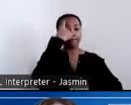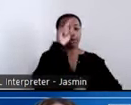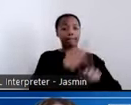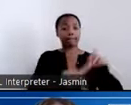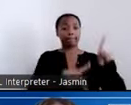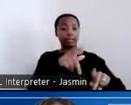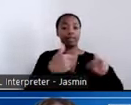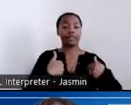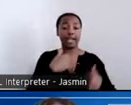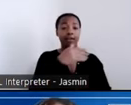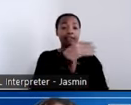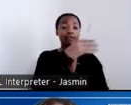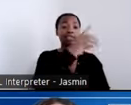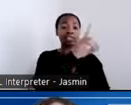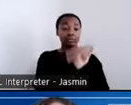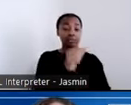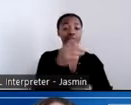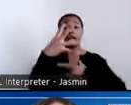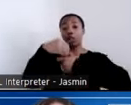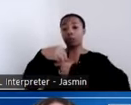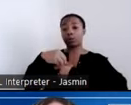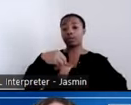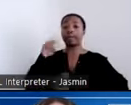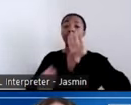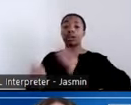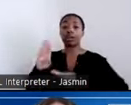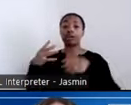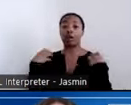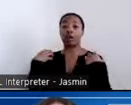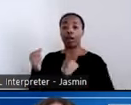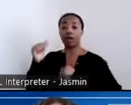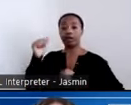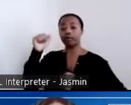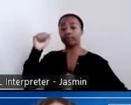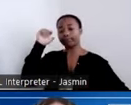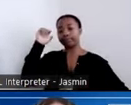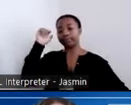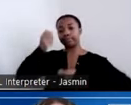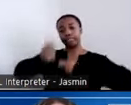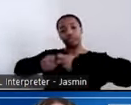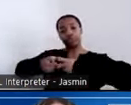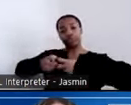conditions. Now I will turn it over to our next speaker, Marti. MARTI KNISLEY: